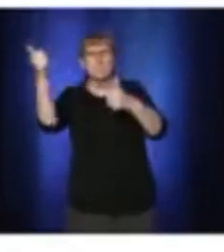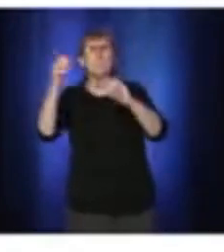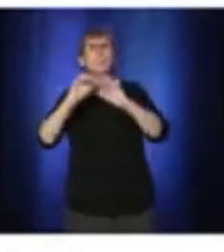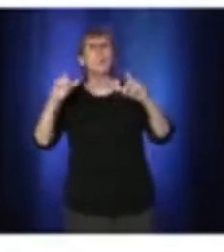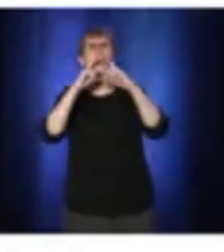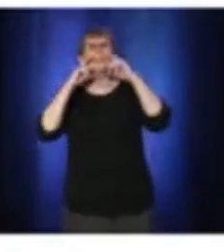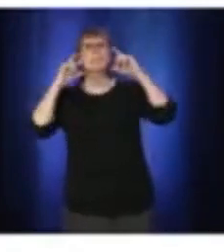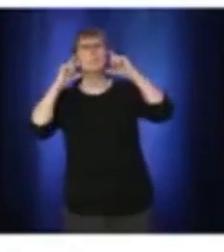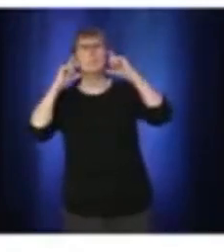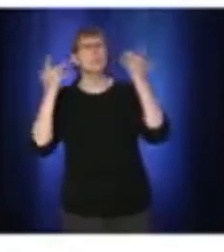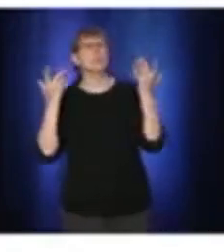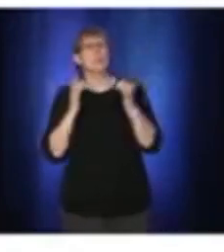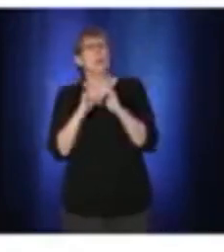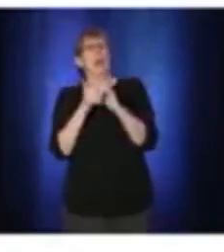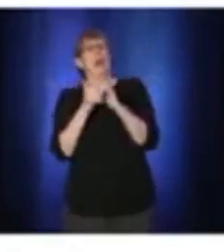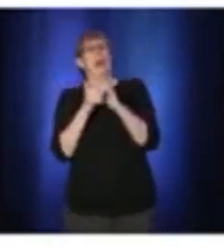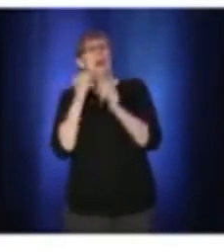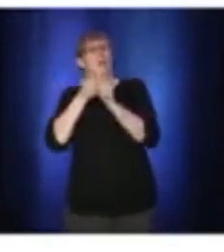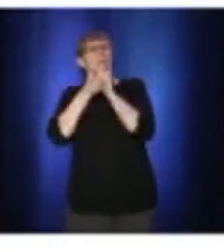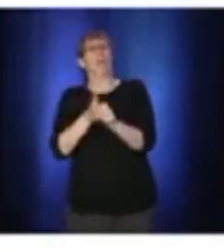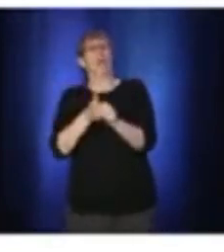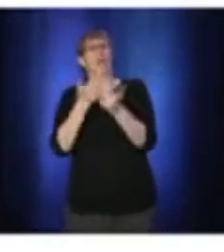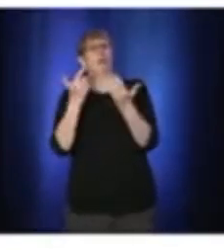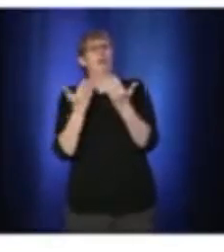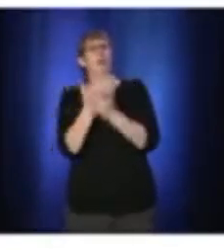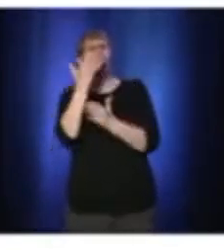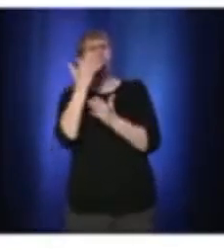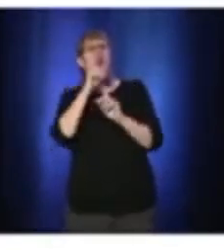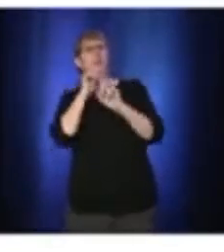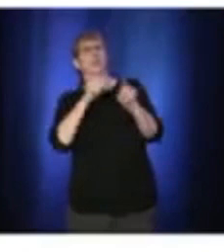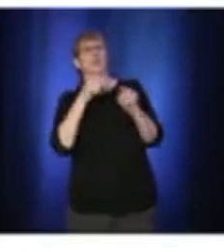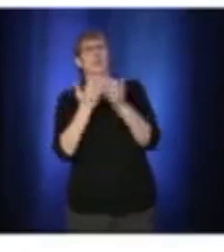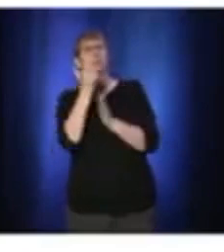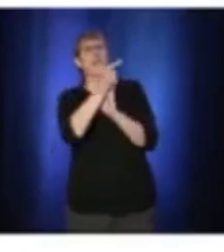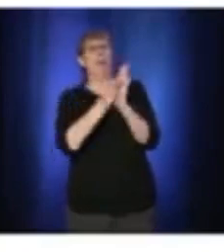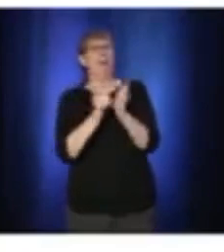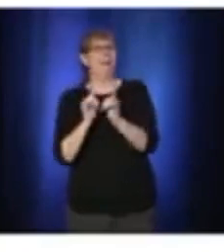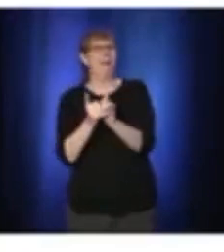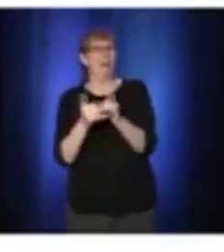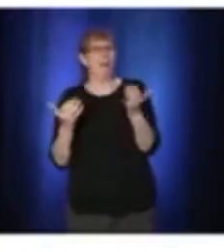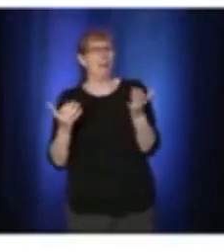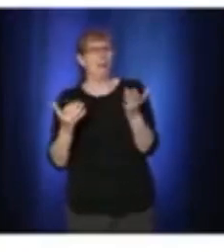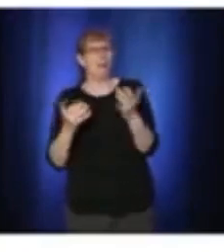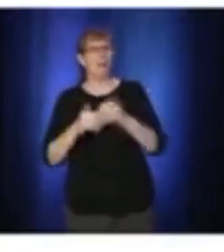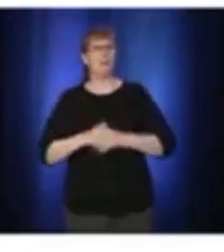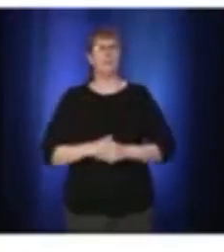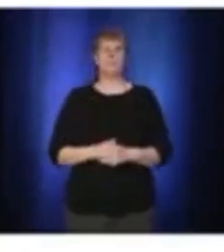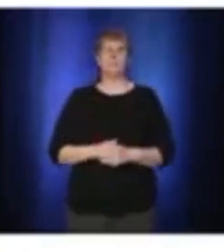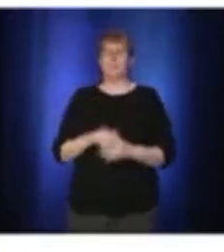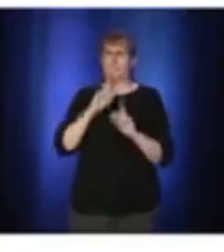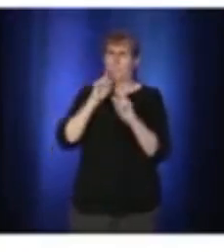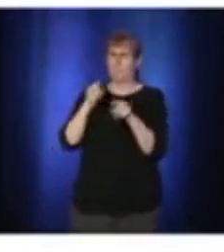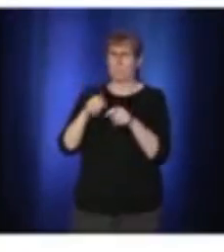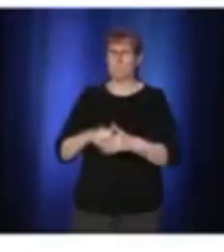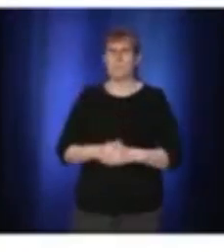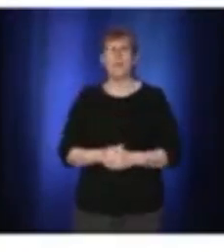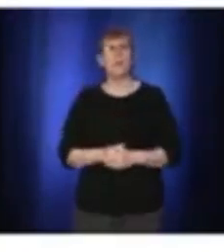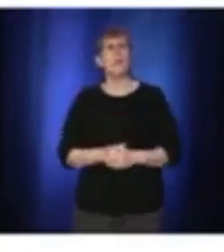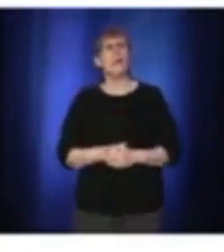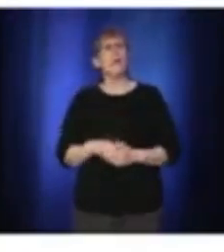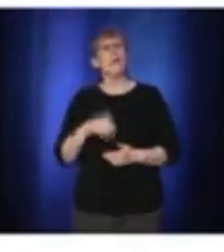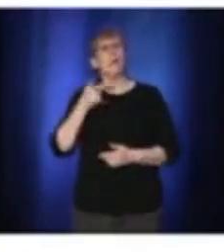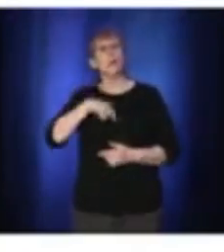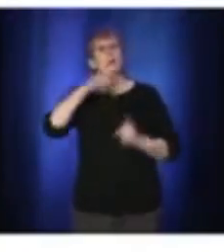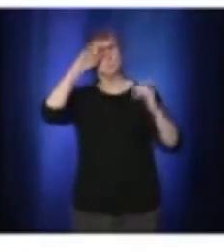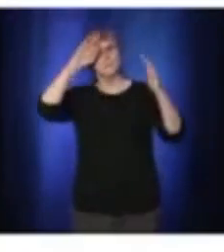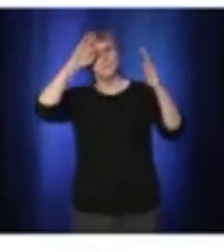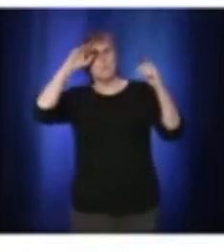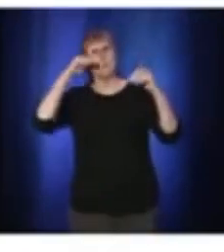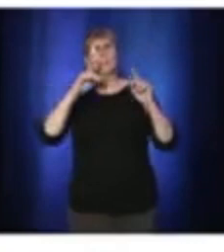Okay, we expect the transport commission, the different societies of transport to